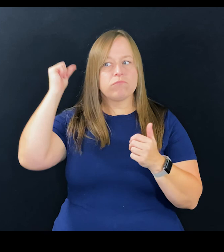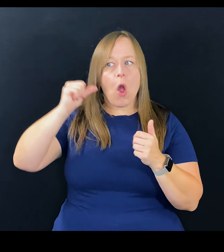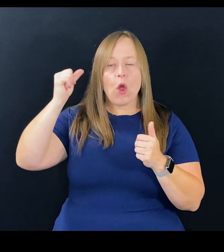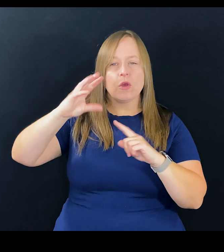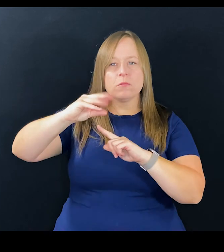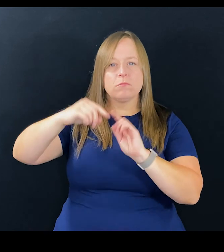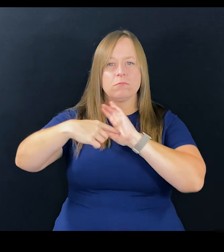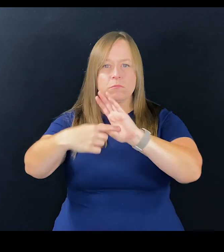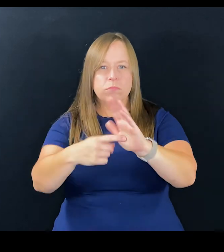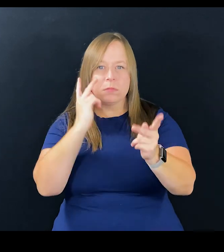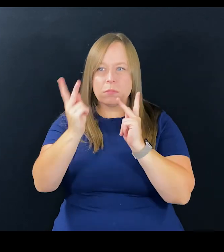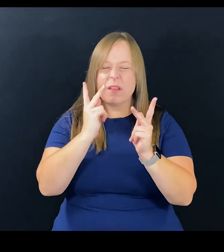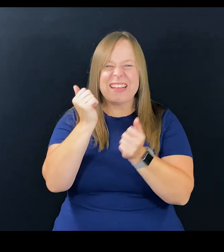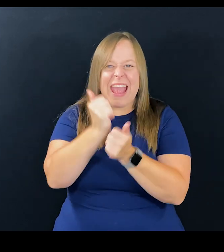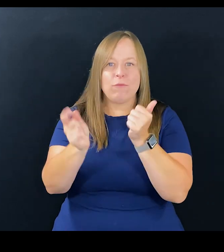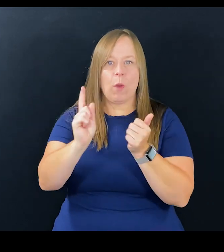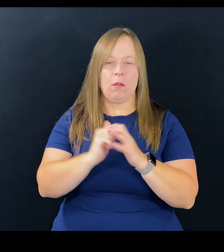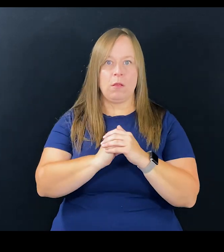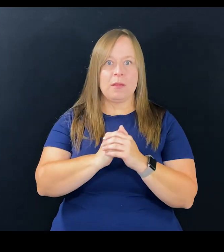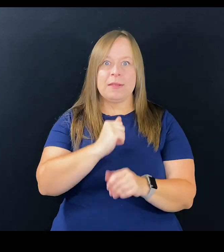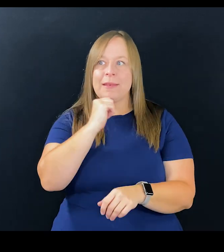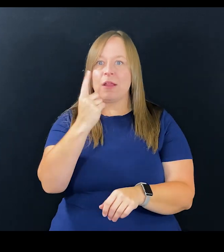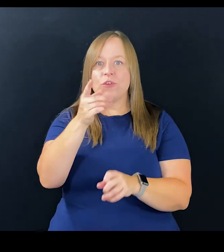everything has got an audio signal, and it's everywhere,